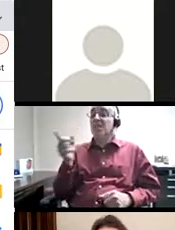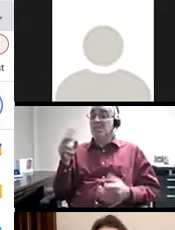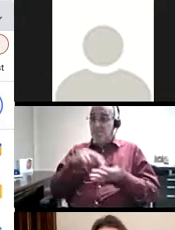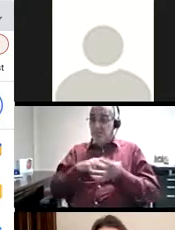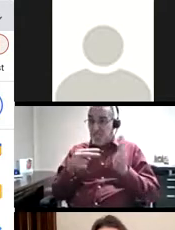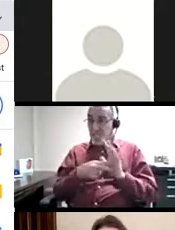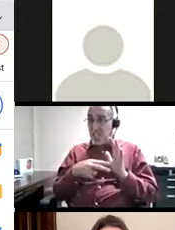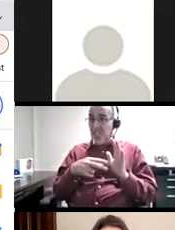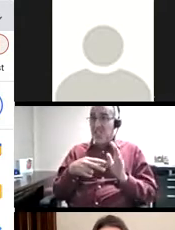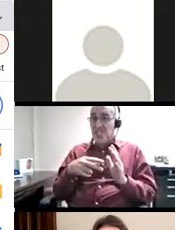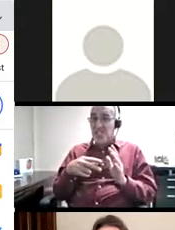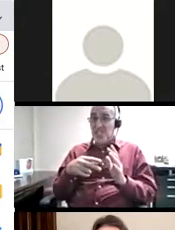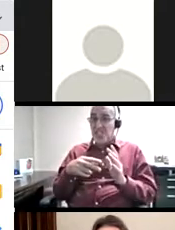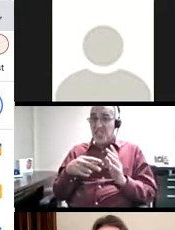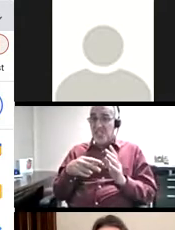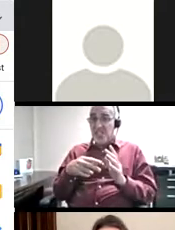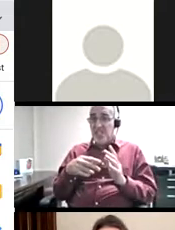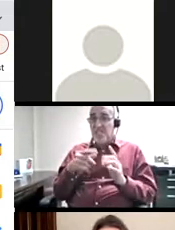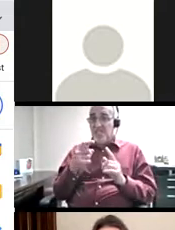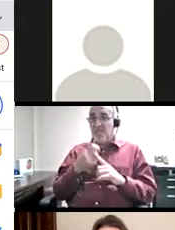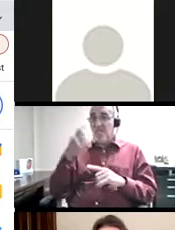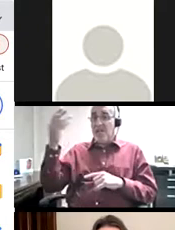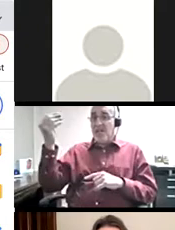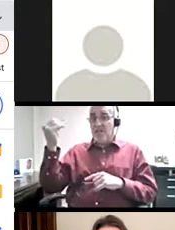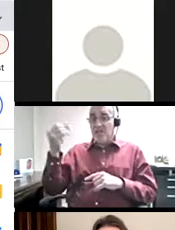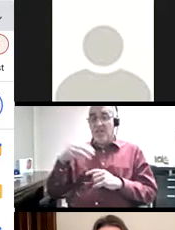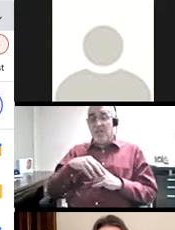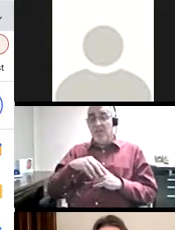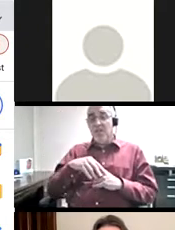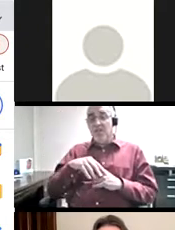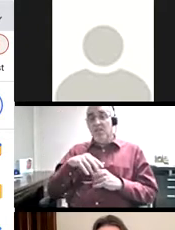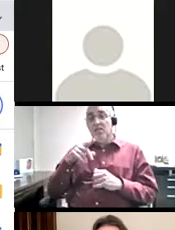If someone chose to view this with cynicism from the outside, which, to be clear, my colleague